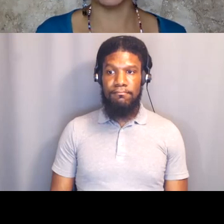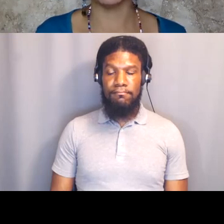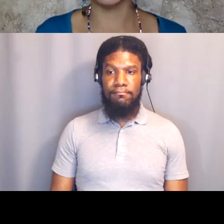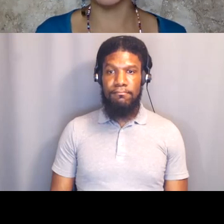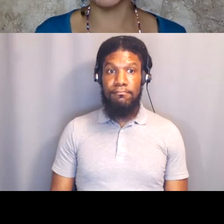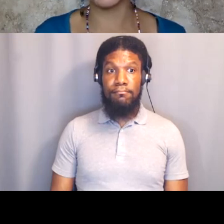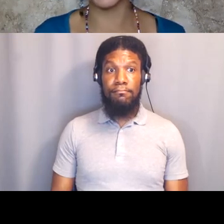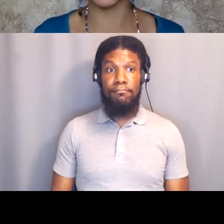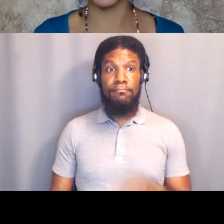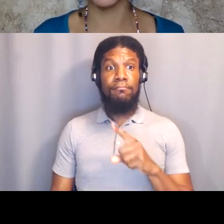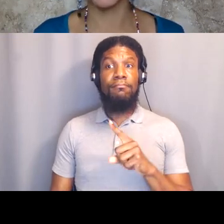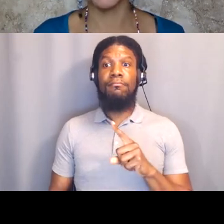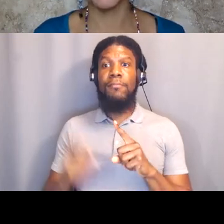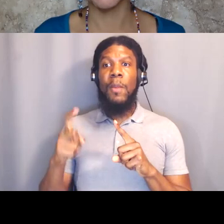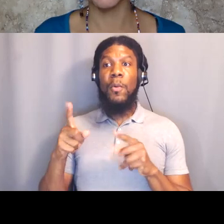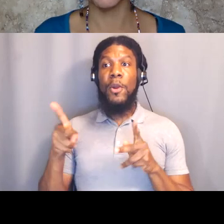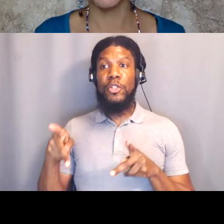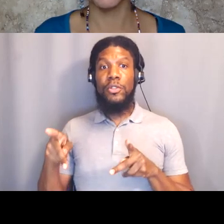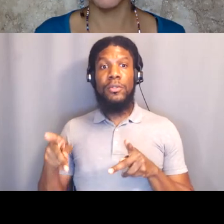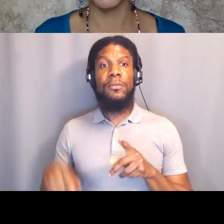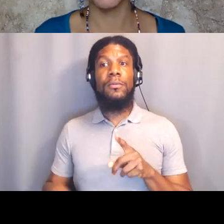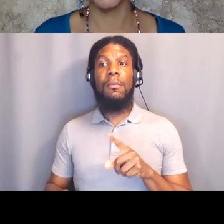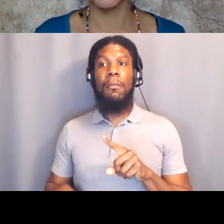I need one more person. [Vanessa] I can do it.